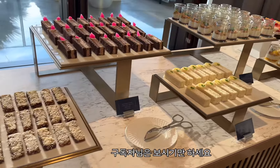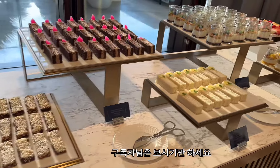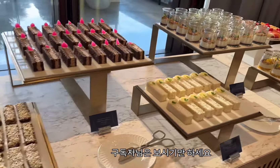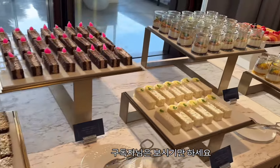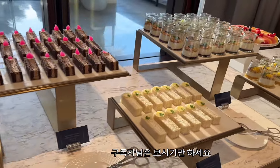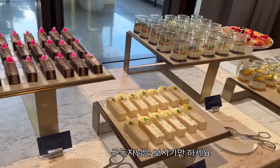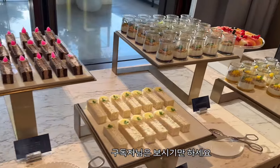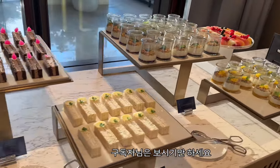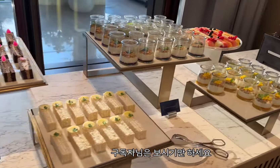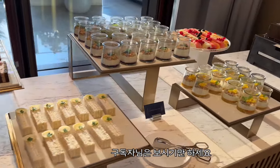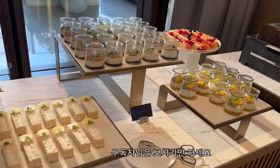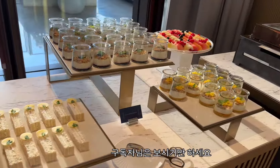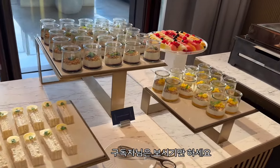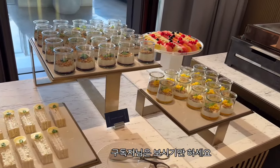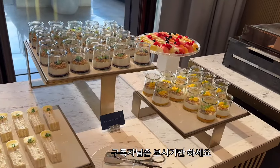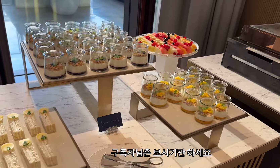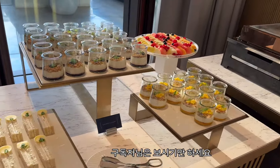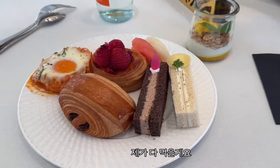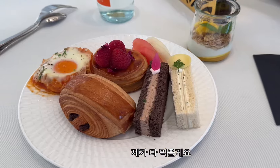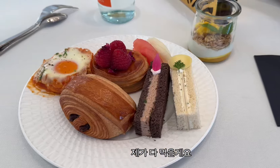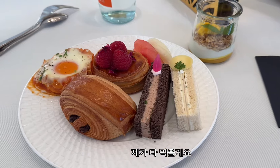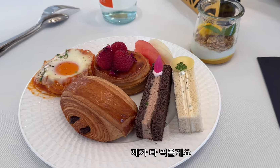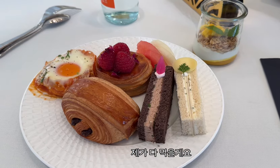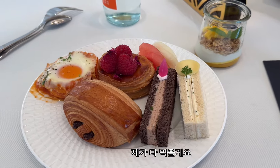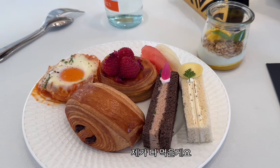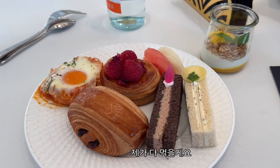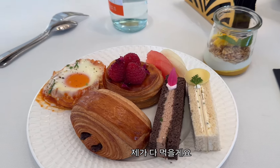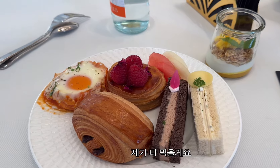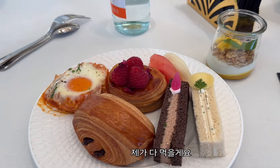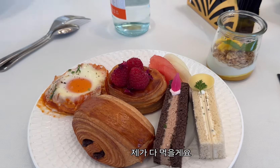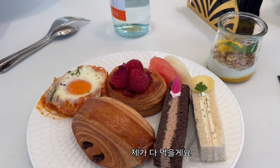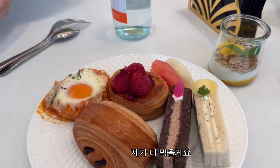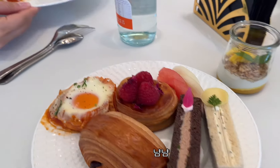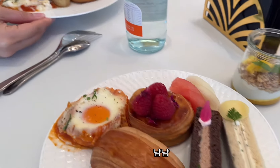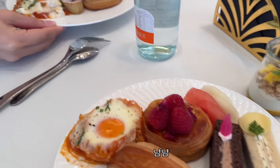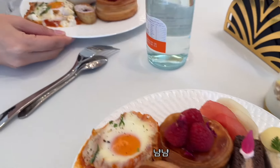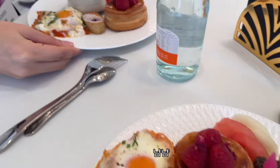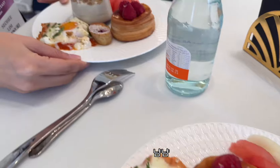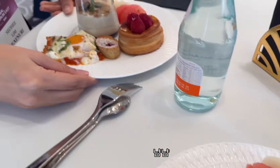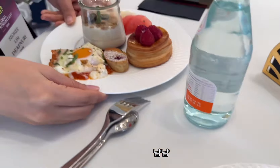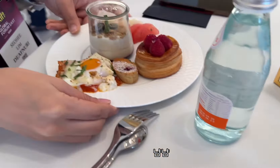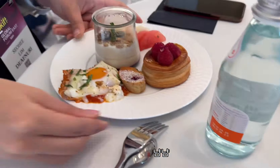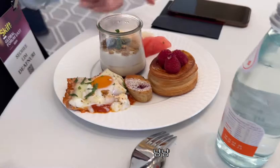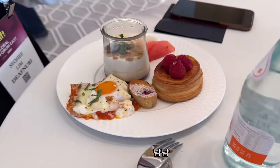subscribers, just watch and I will eat it all. yum yum :)